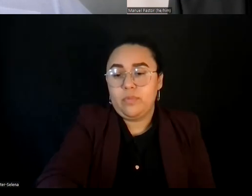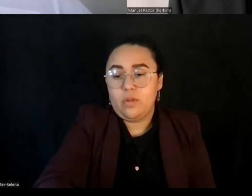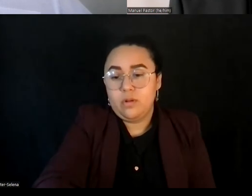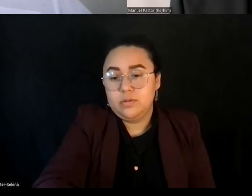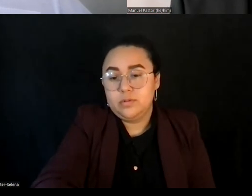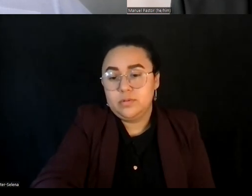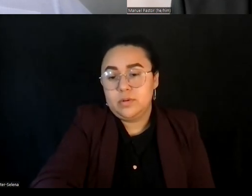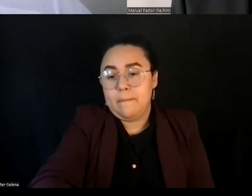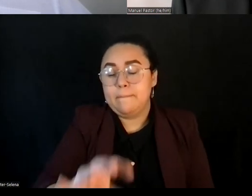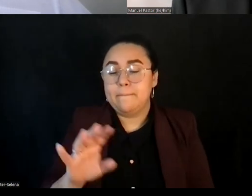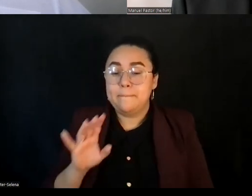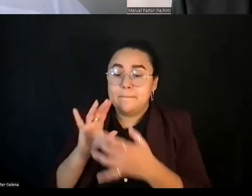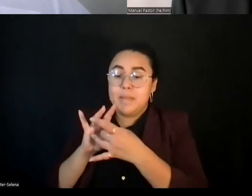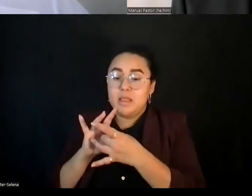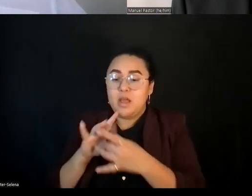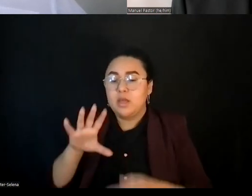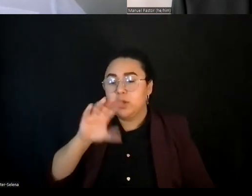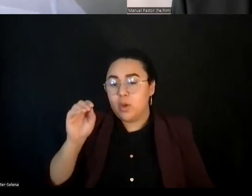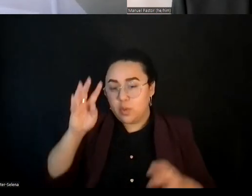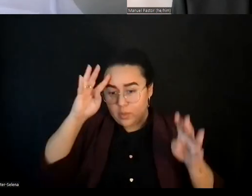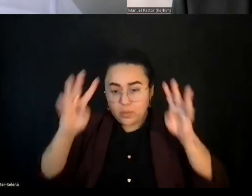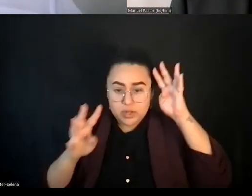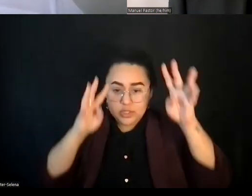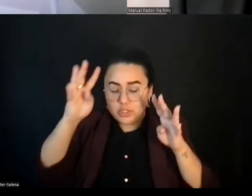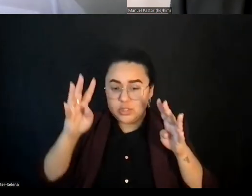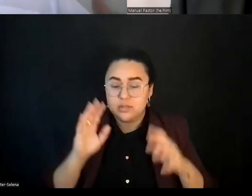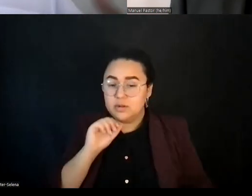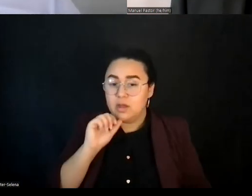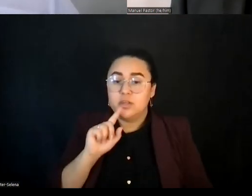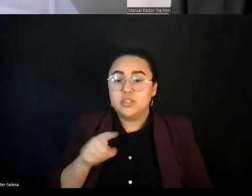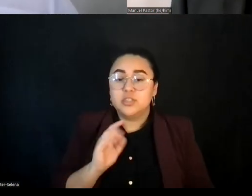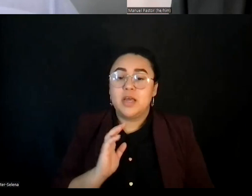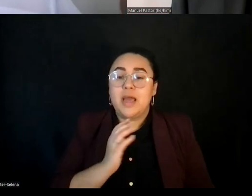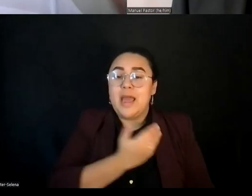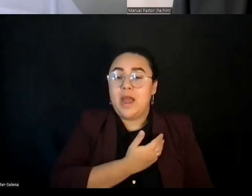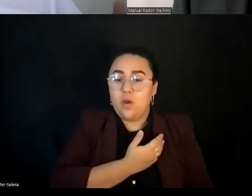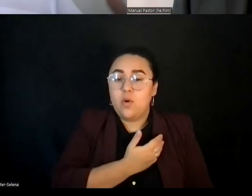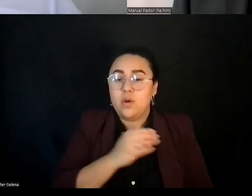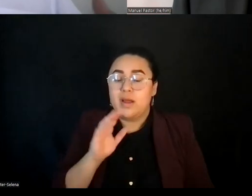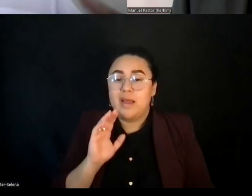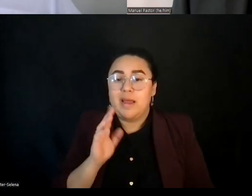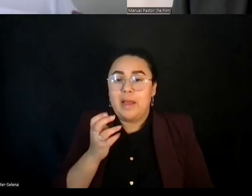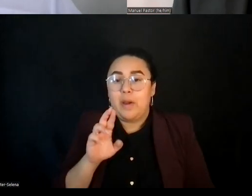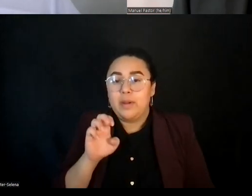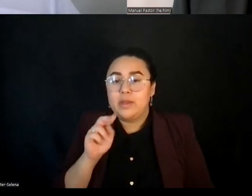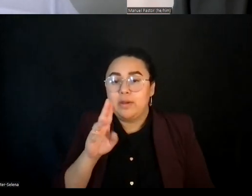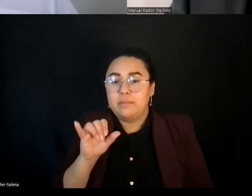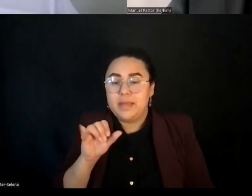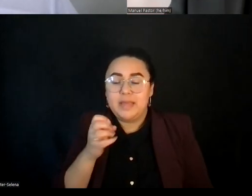So it's like it's not only is it our economy we're responsible for is must to co-create this together.